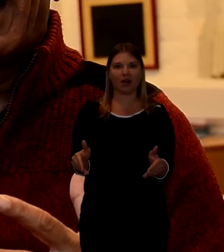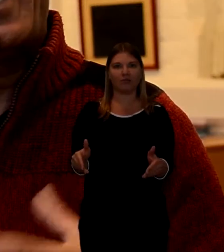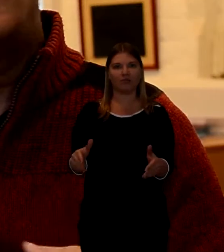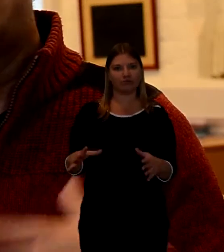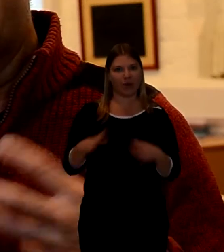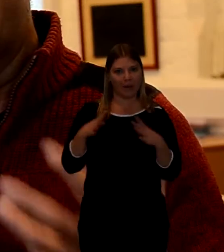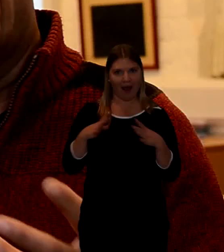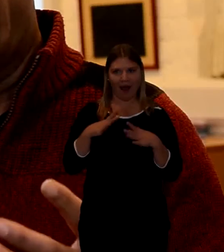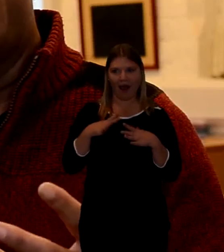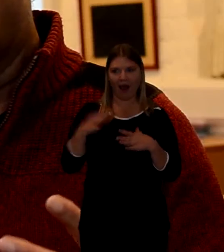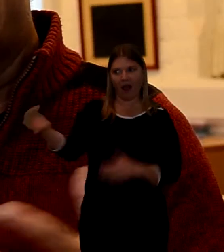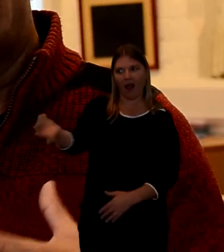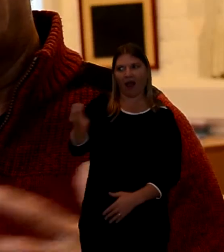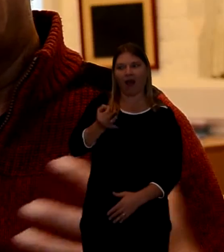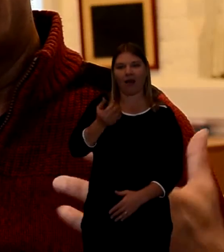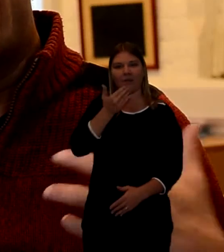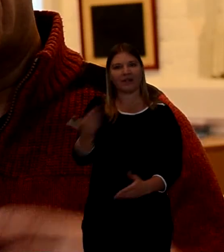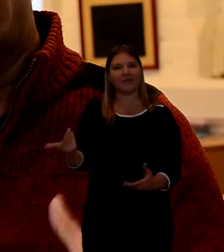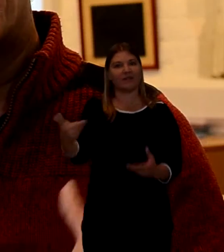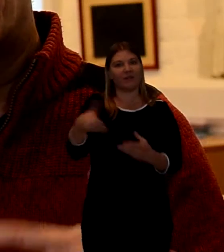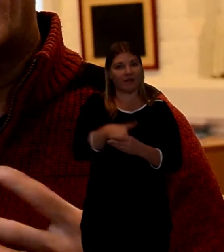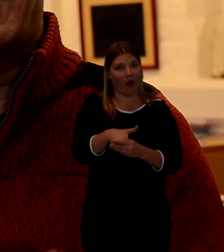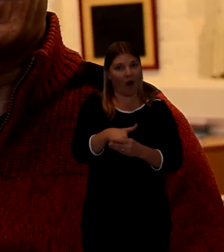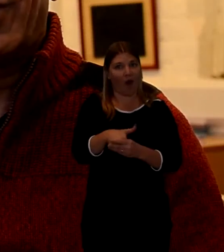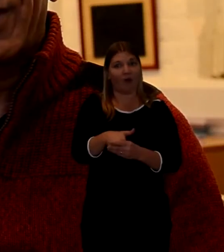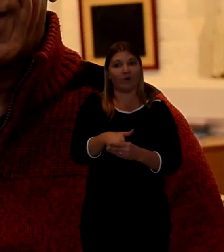I was given an opportunity to participate as a Christian